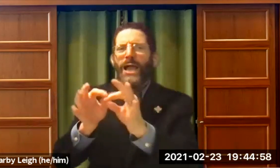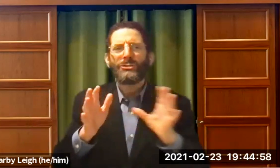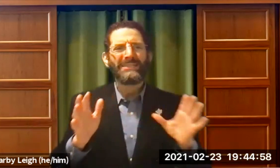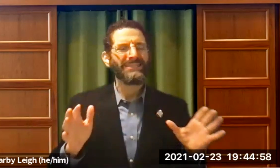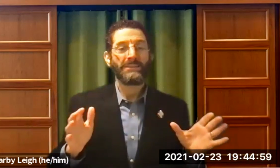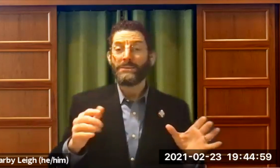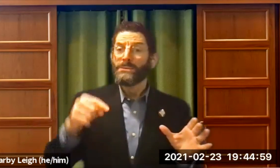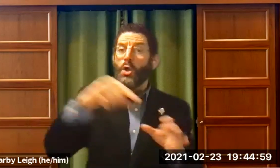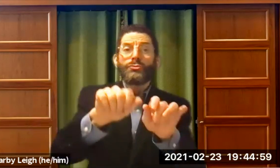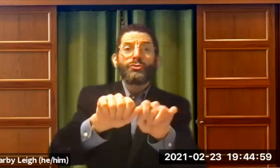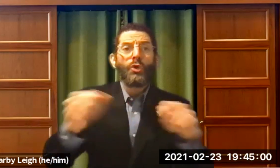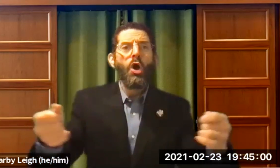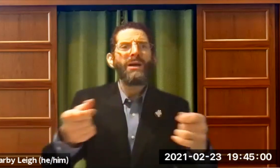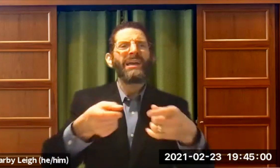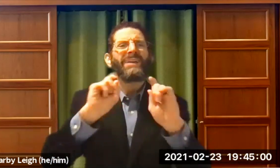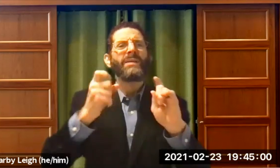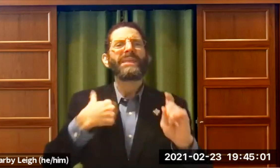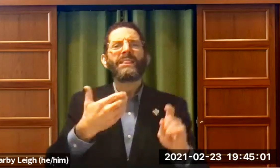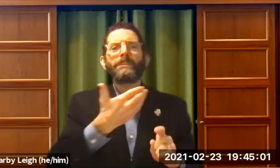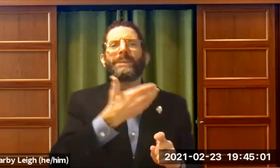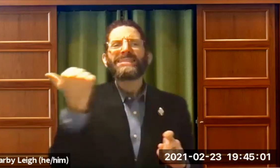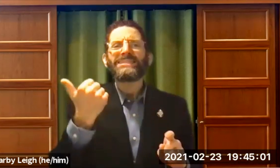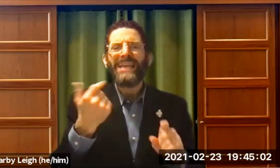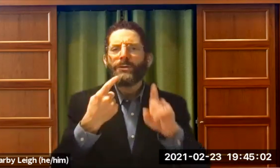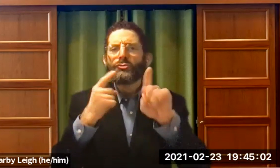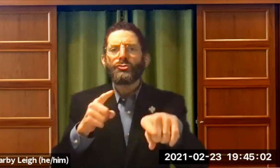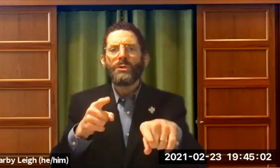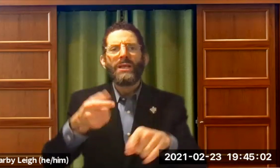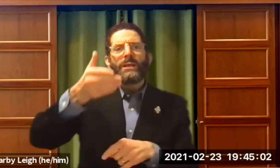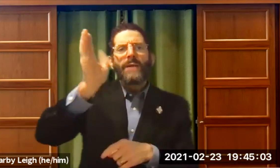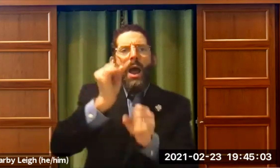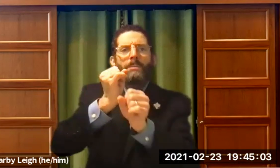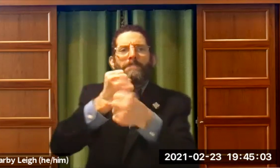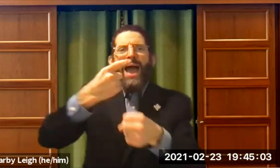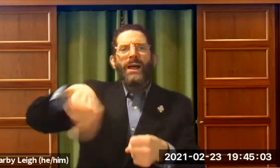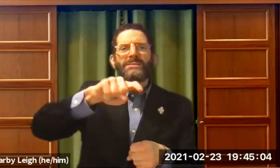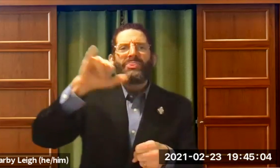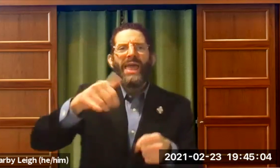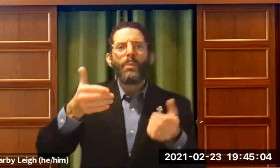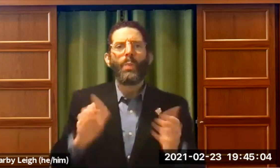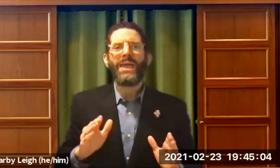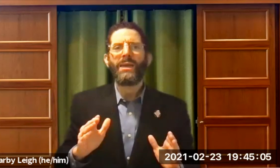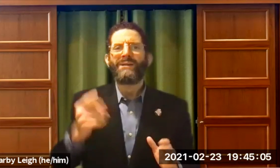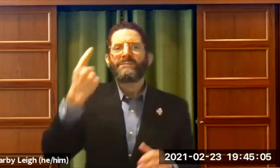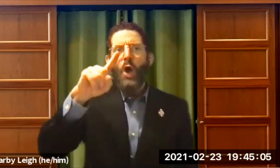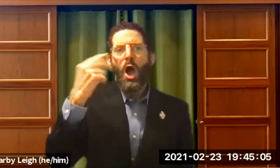I can't accept those interpretations. The Torah gave me the best answer. God made us